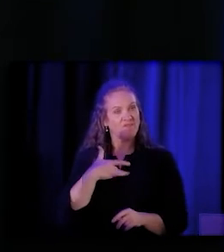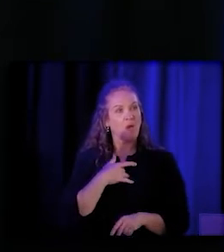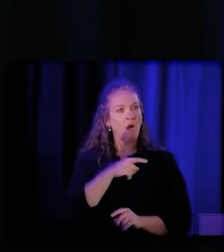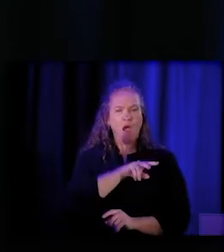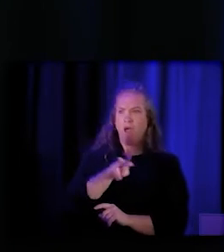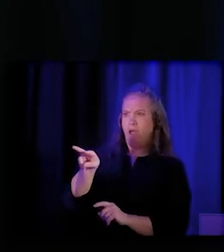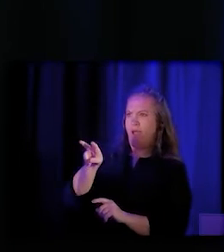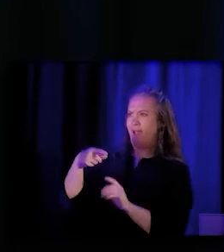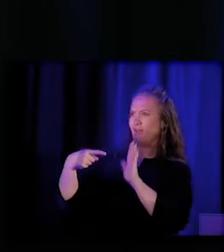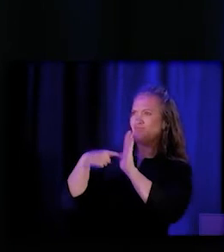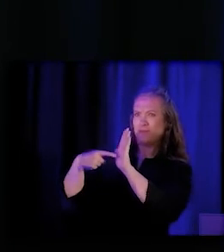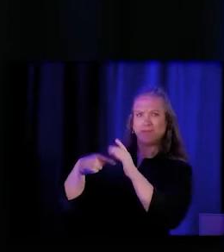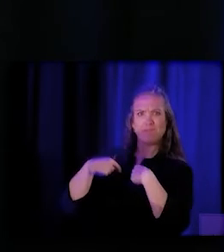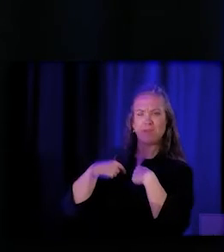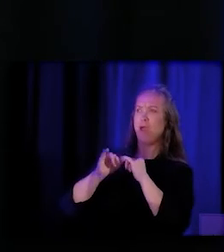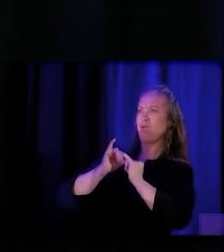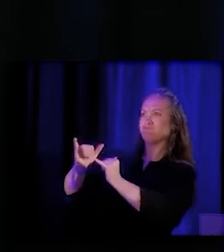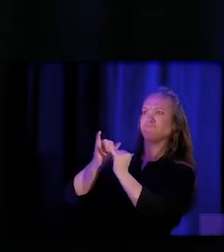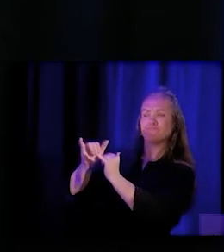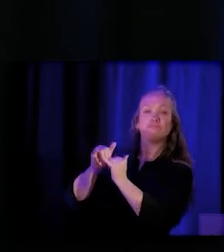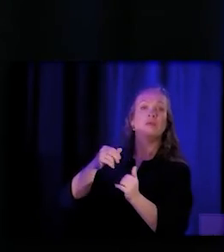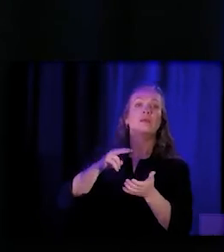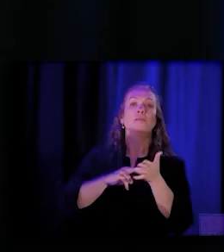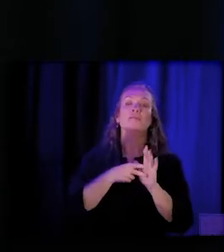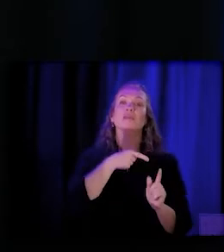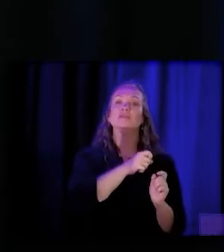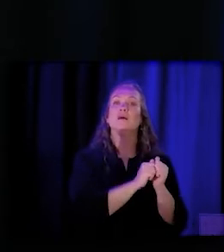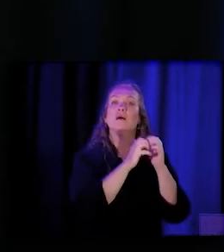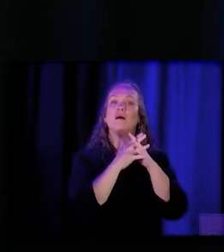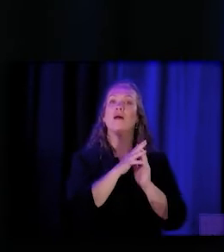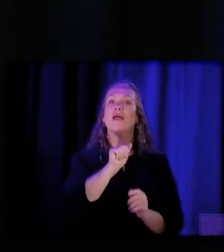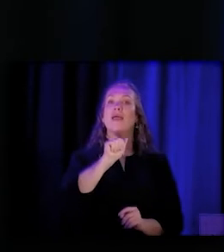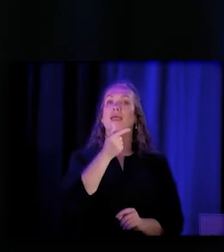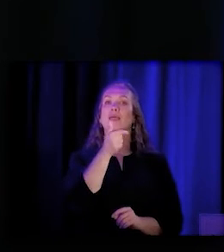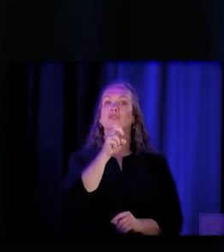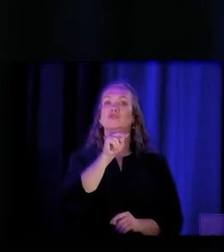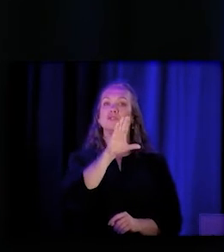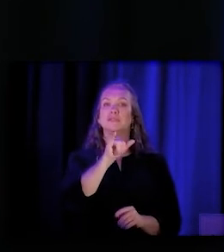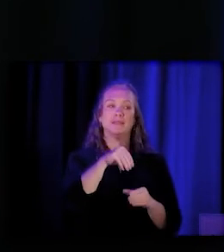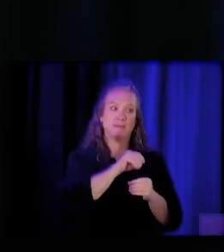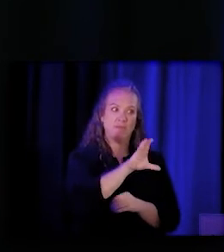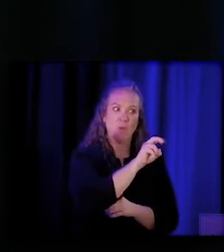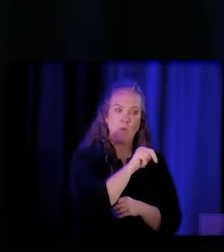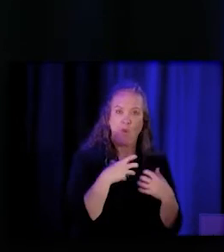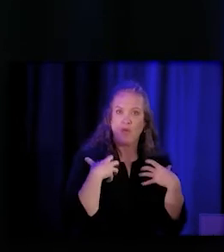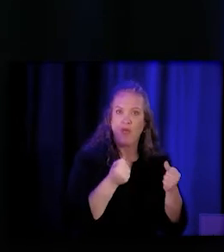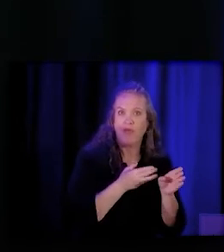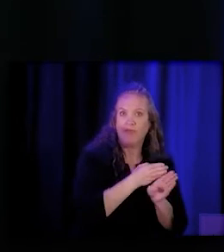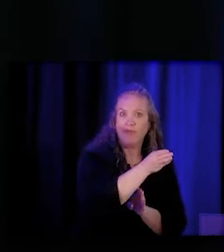And in doing so, they create agency in their own health. And the other piece that we think about